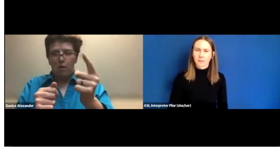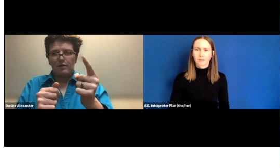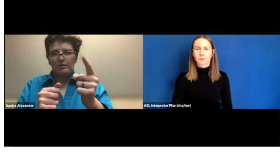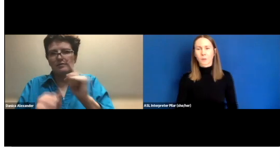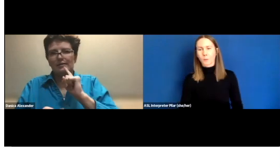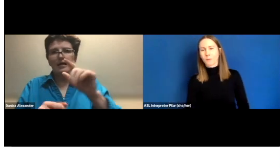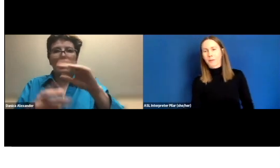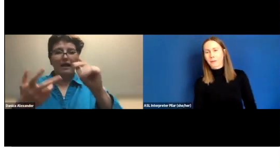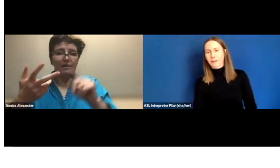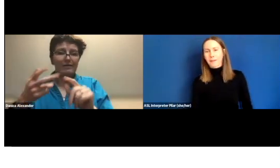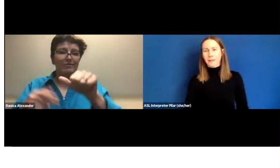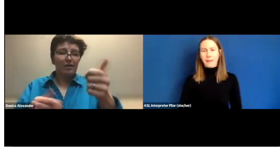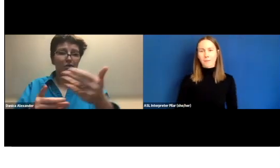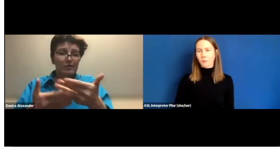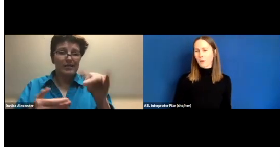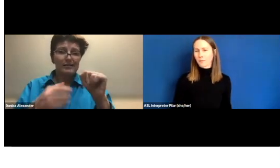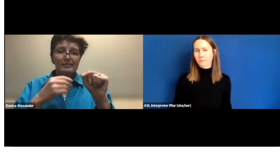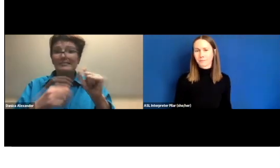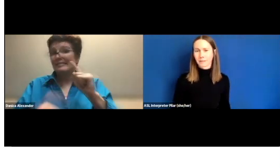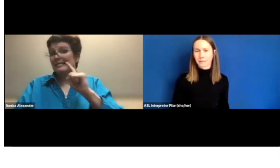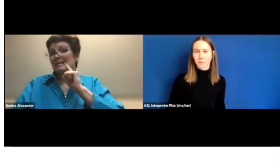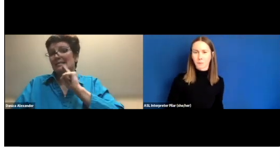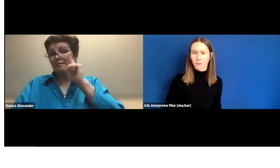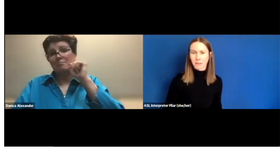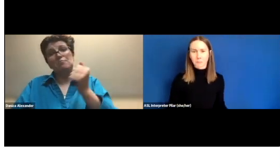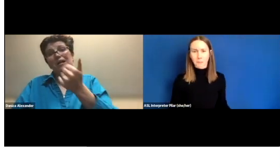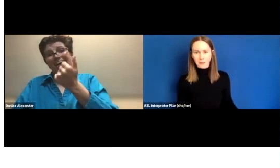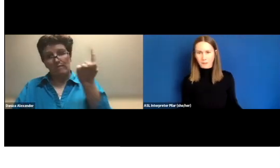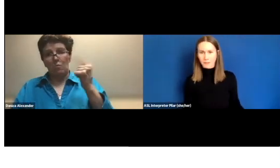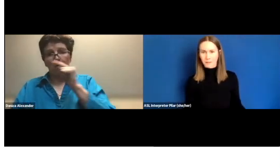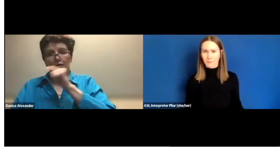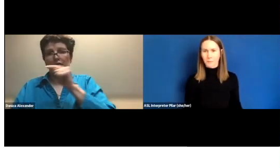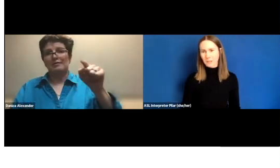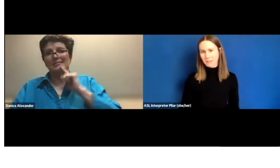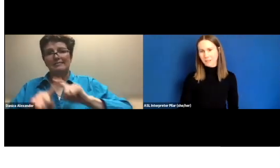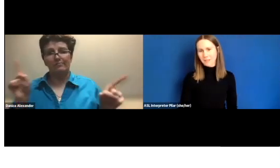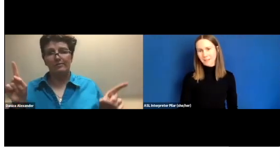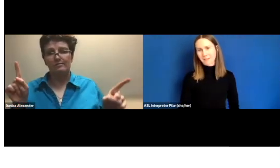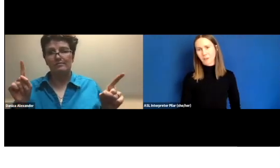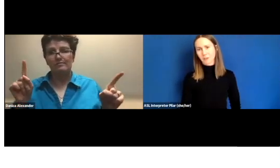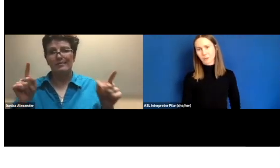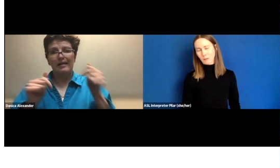So, everyone in the community can benefit from things like this that you're doing.